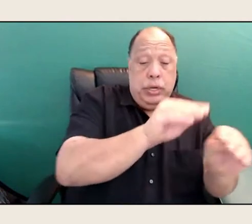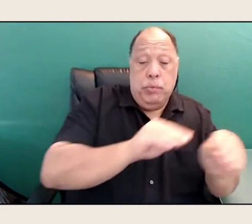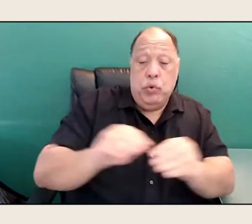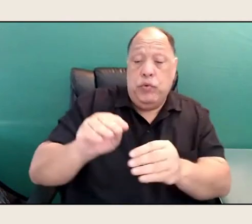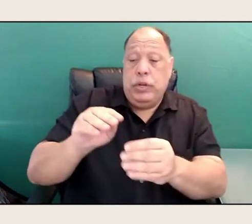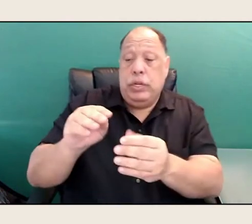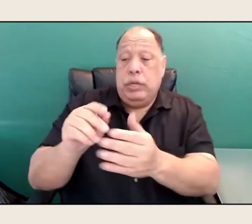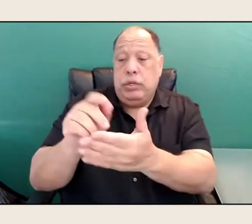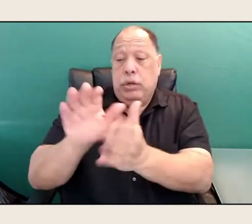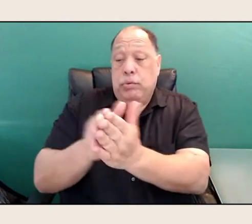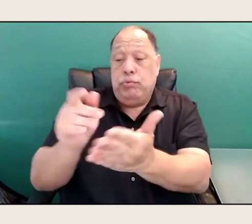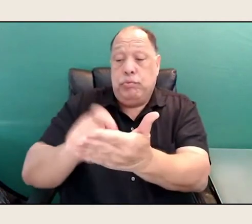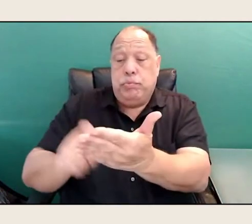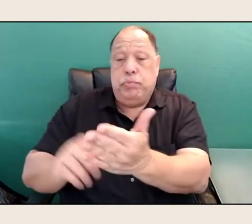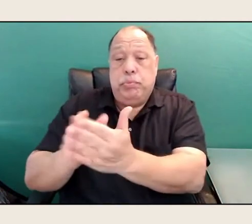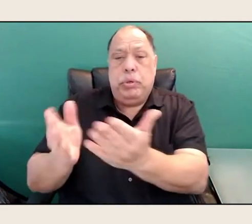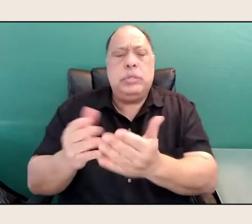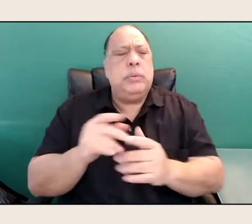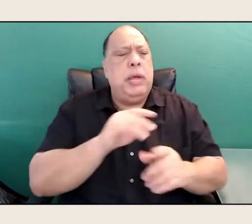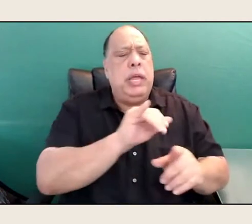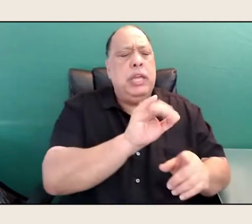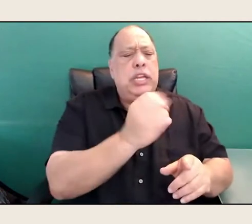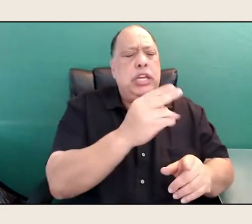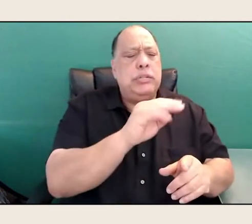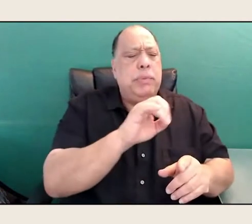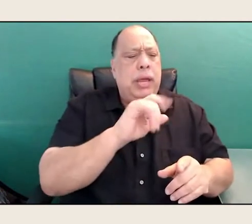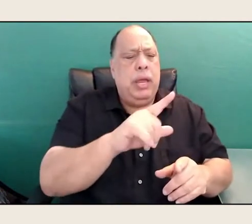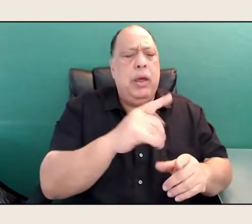And there are a lot of others that we could put in that list.